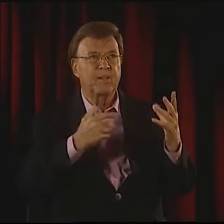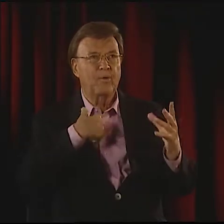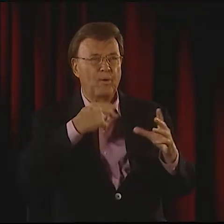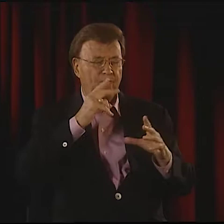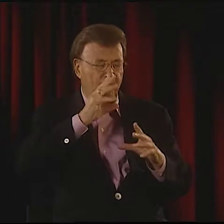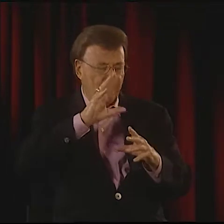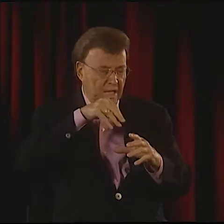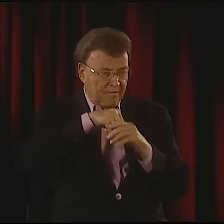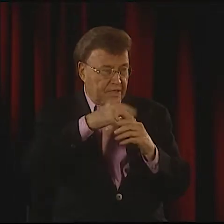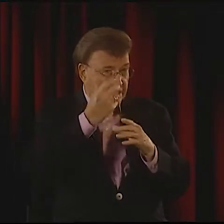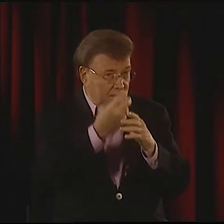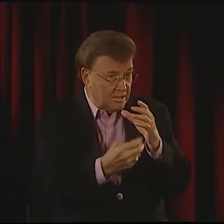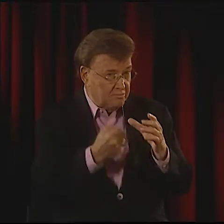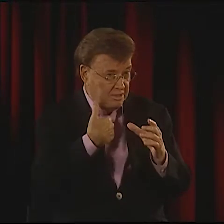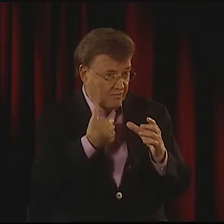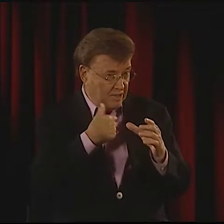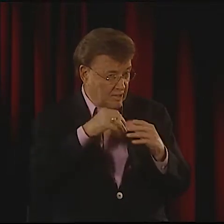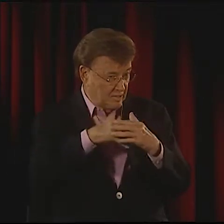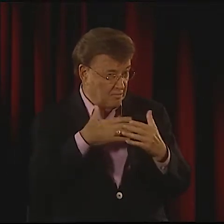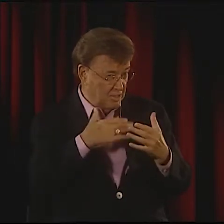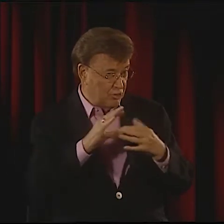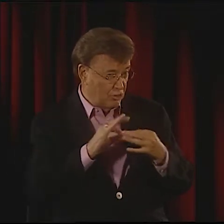THEY SAID IT WAS VERY FROM THE HEART